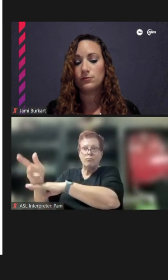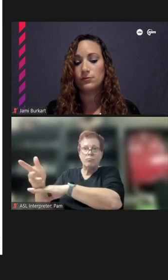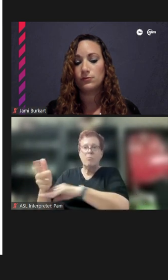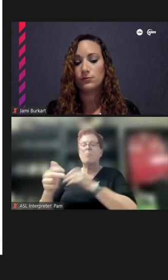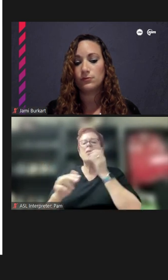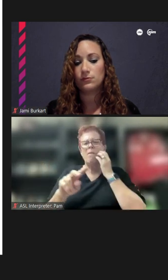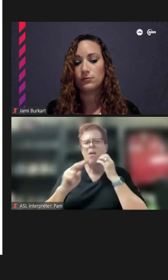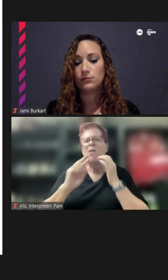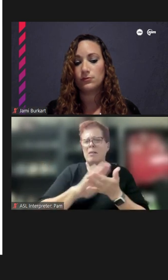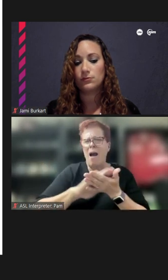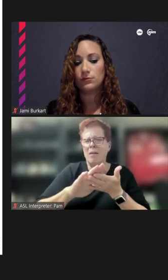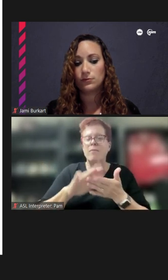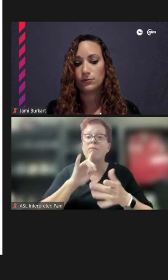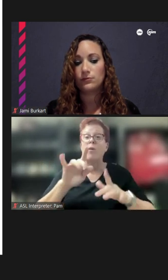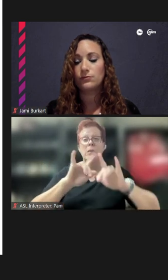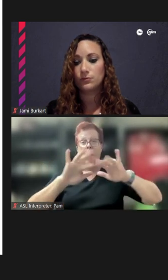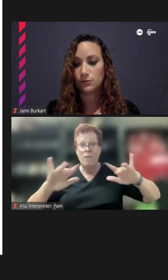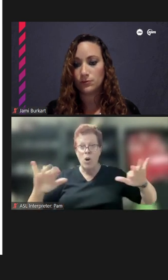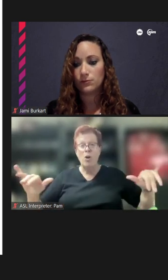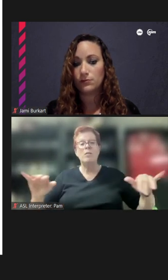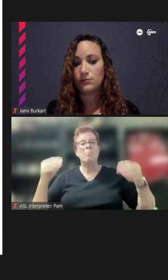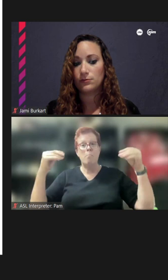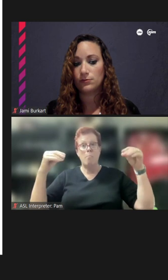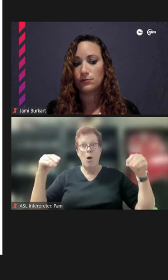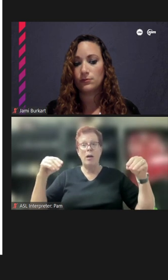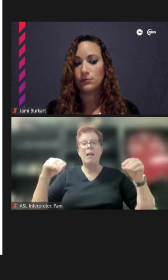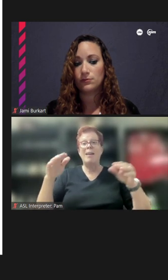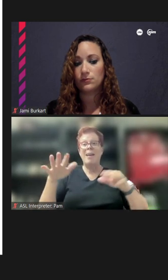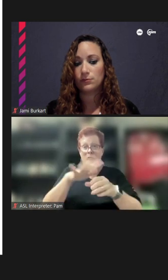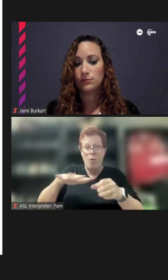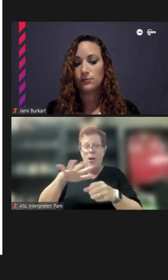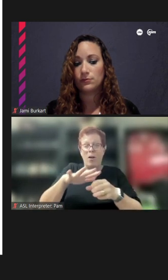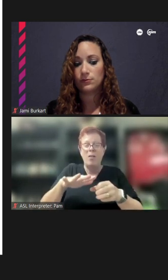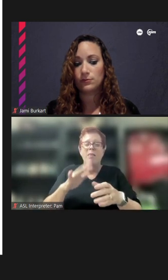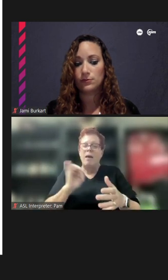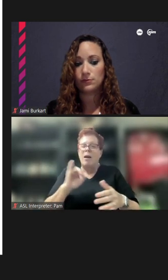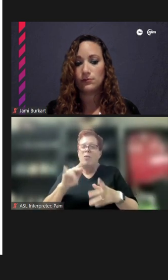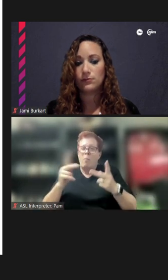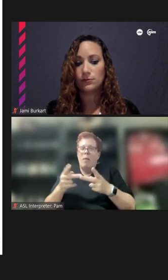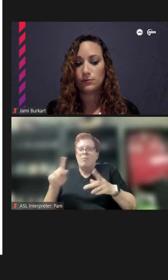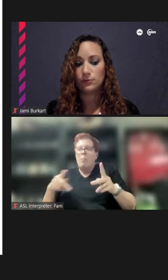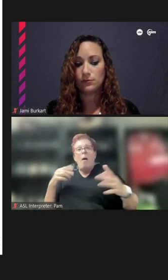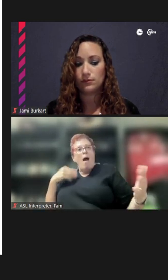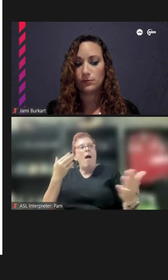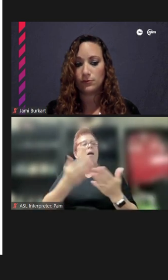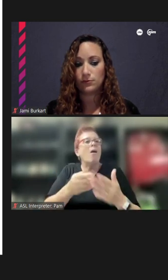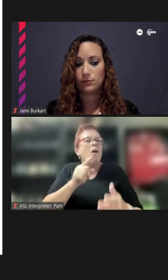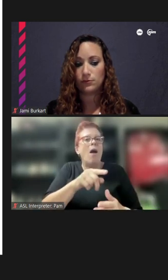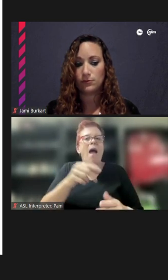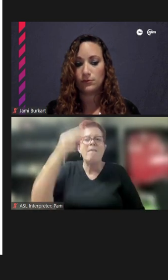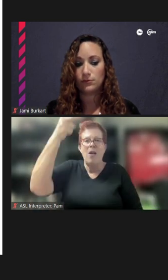diverse market area, and kind of destination for people to go to every Thursday during the summer.